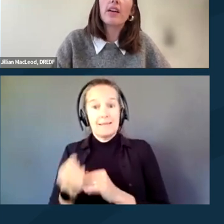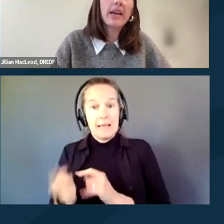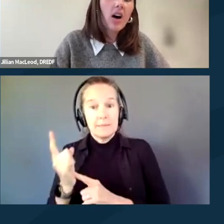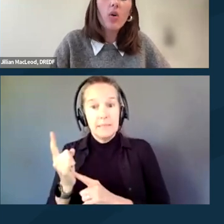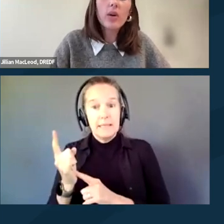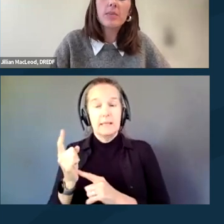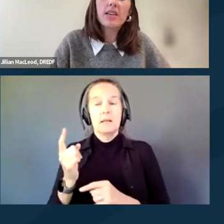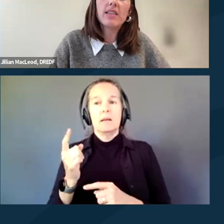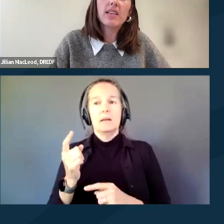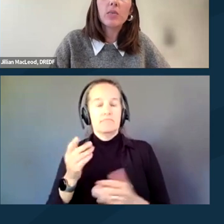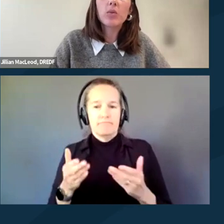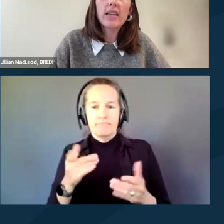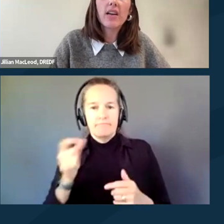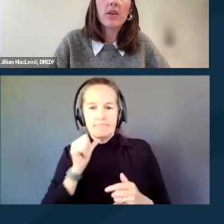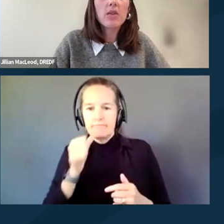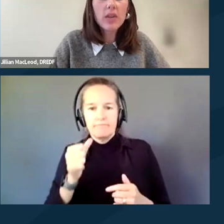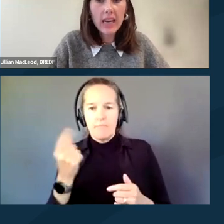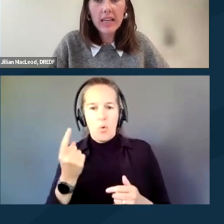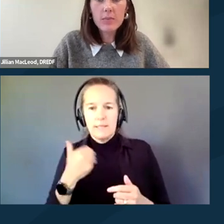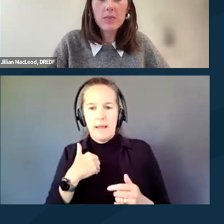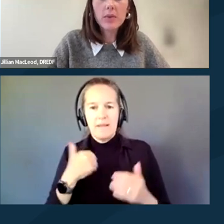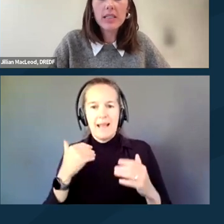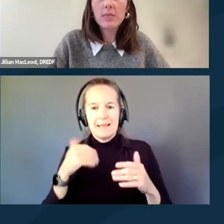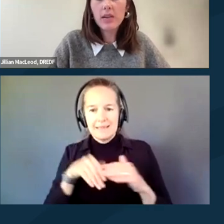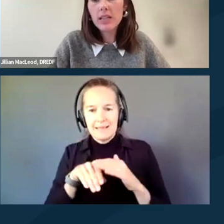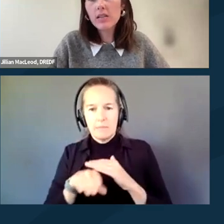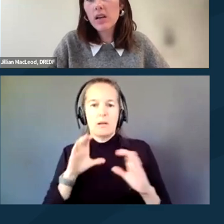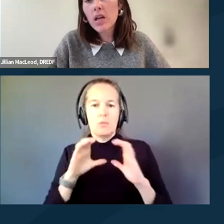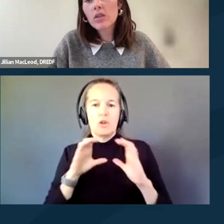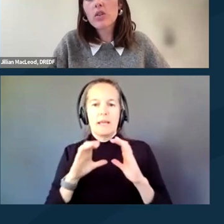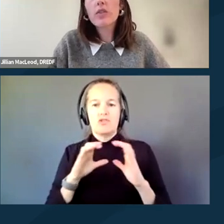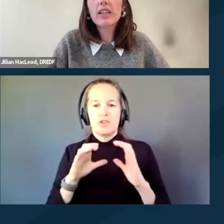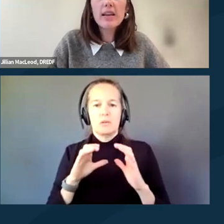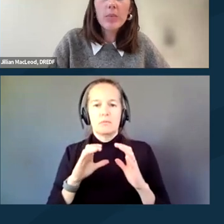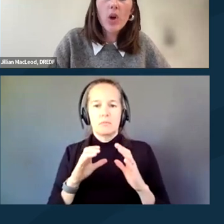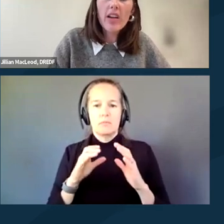there may not always be accessible ways of communicating with people with disabilities. So for example,